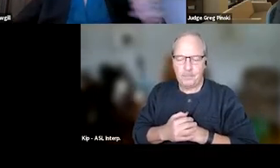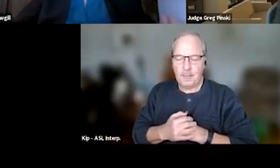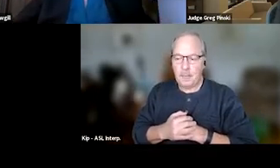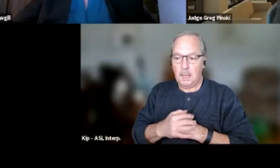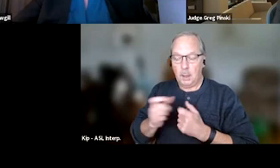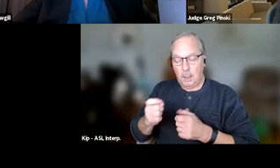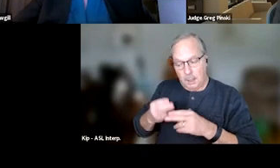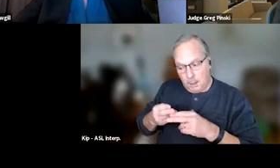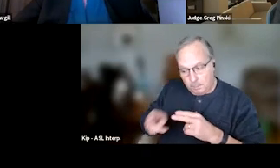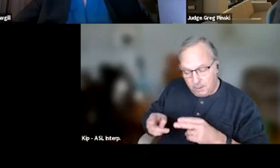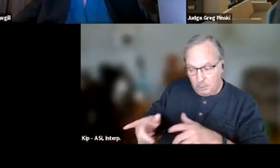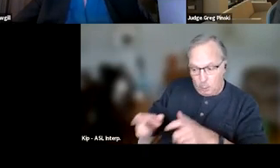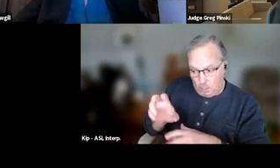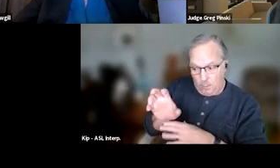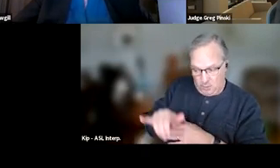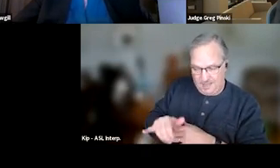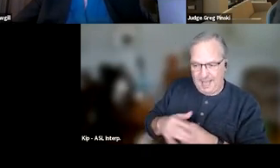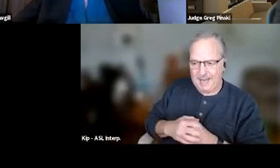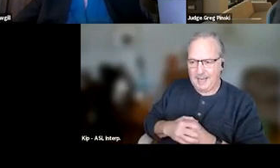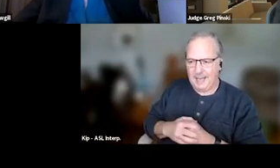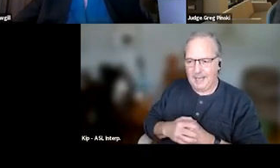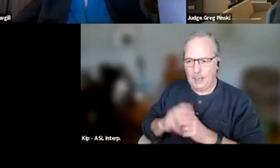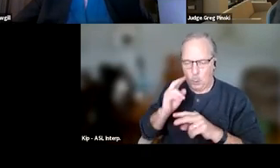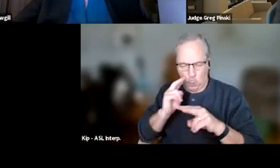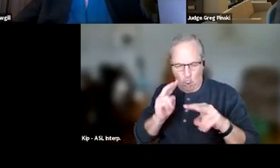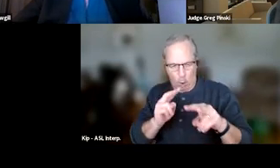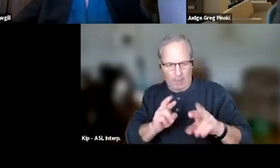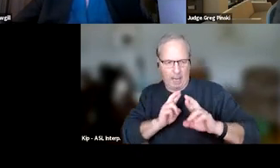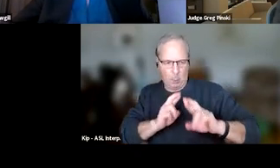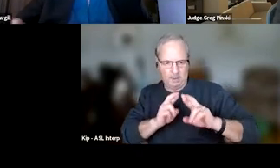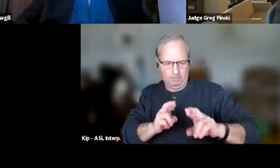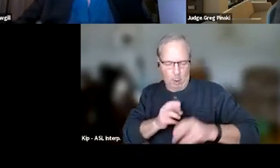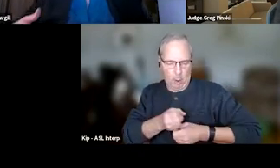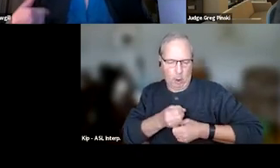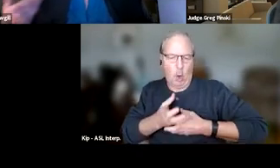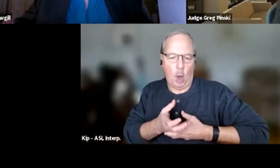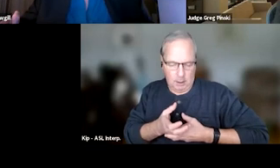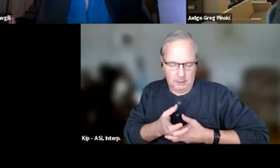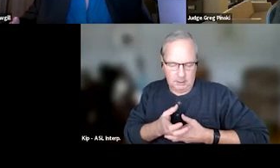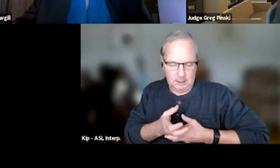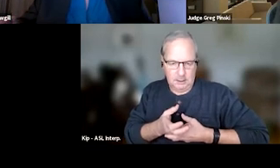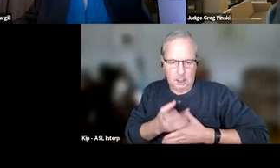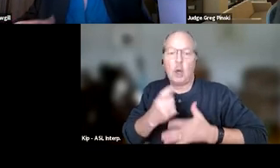when we do use that. Then when we're looking at some response cost. They could have to, they lose some money, right?